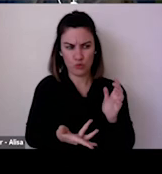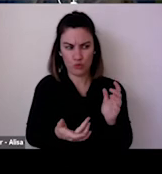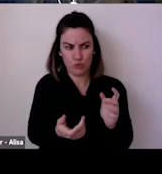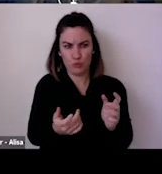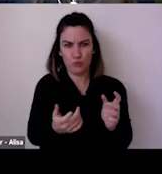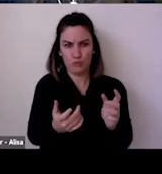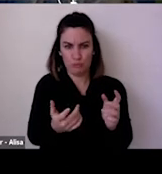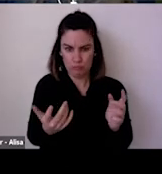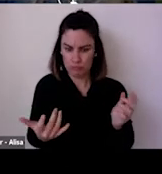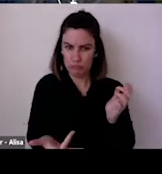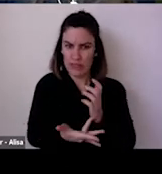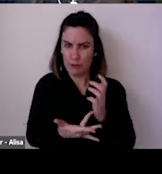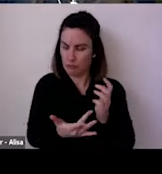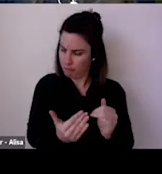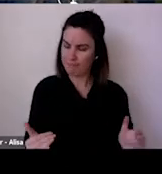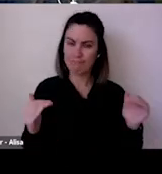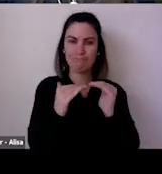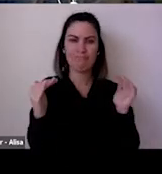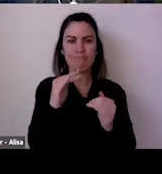risks remain. So thanks for sharing that.